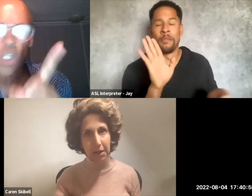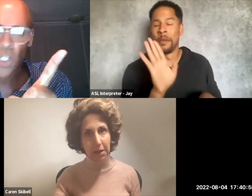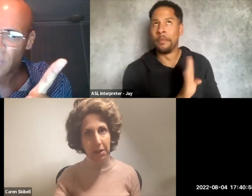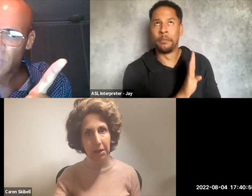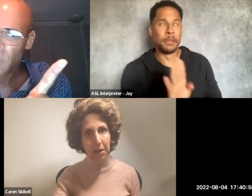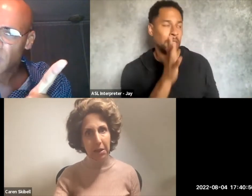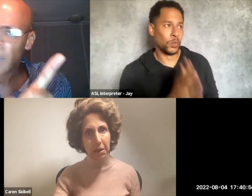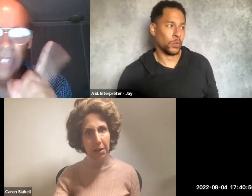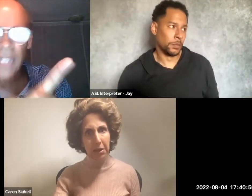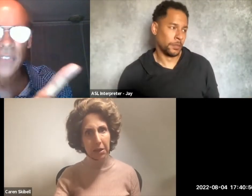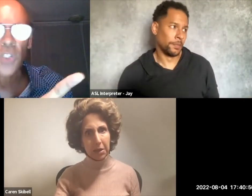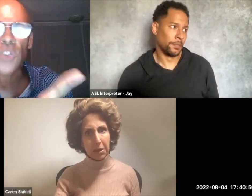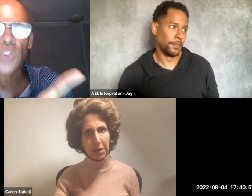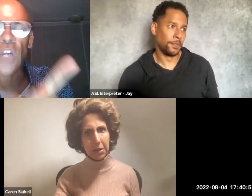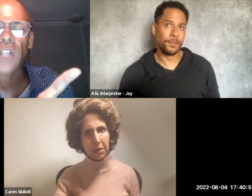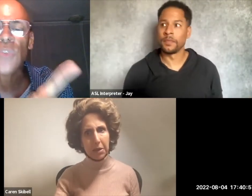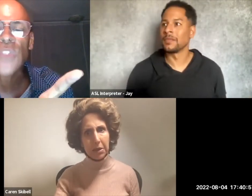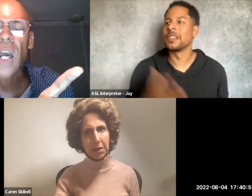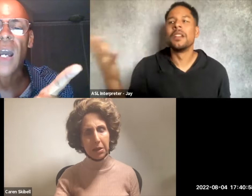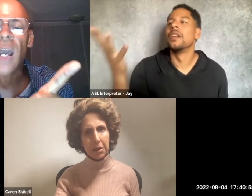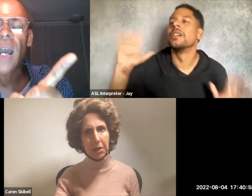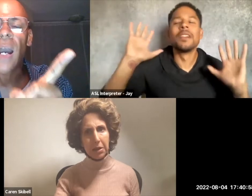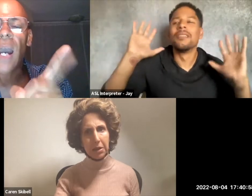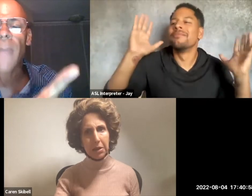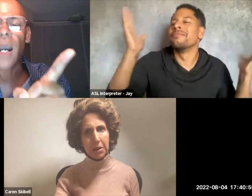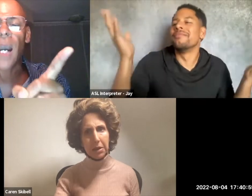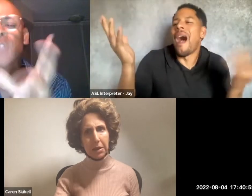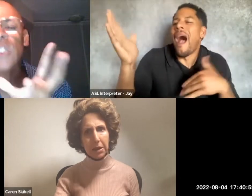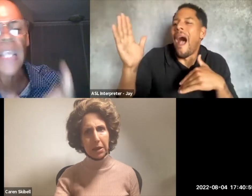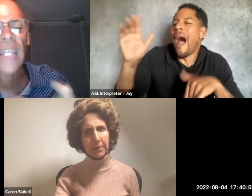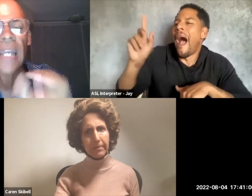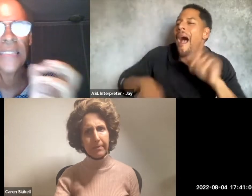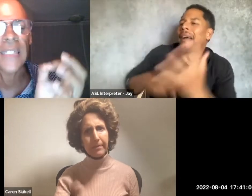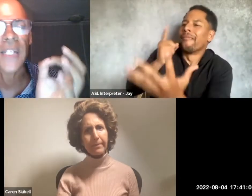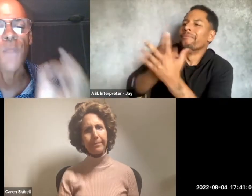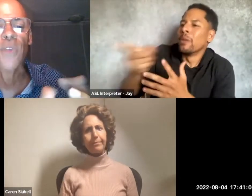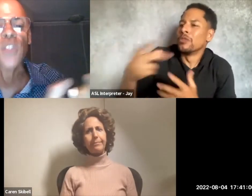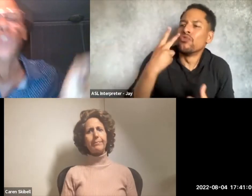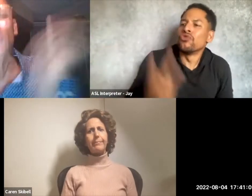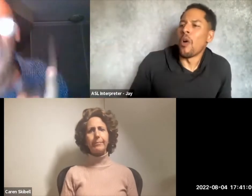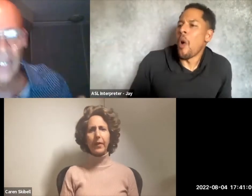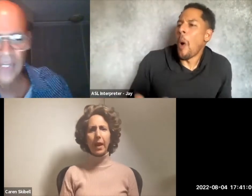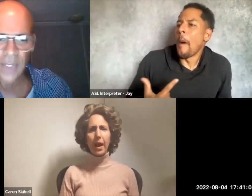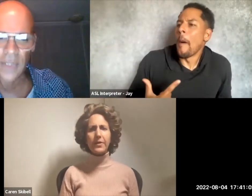Look, I can't tell you what you thought you saw, I'm, I'm just saying I didn't experience what you think I did.